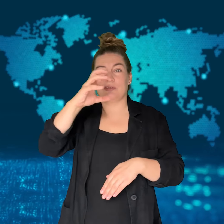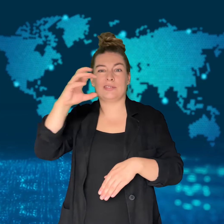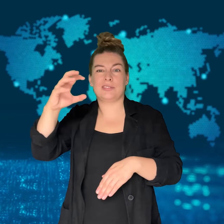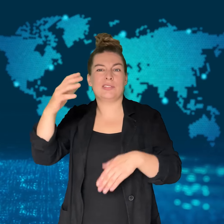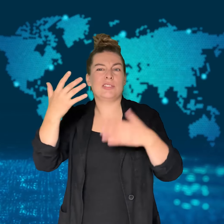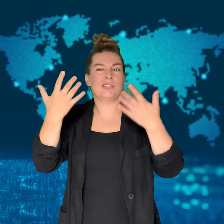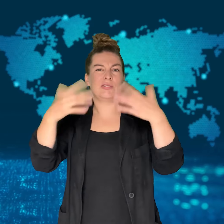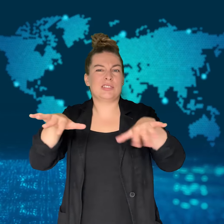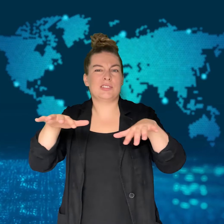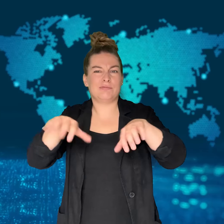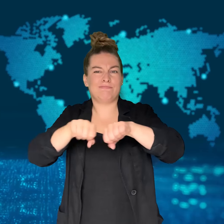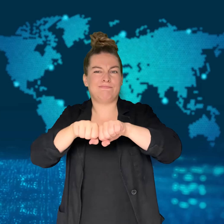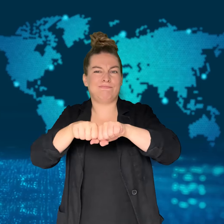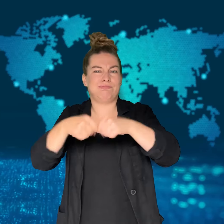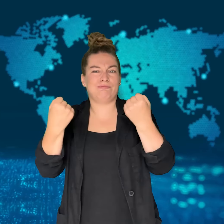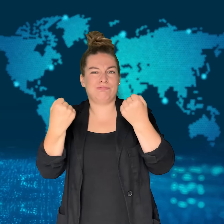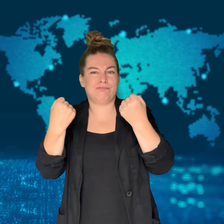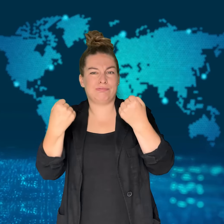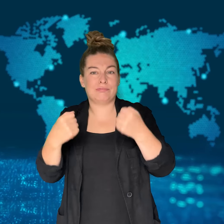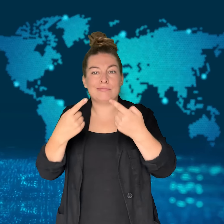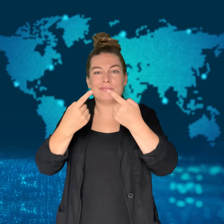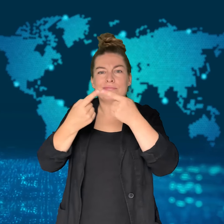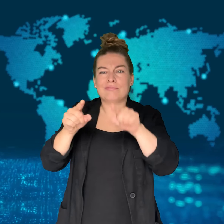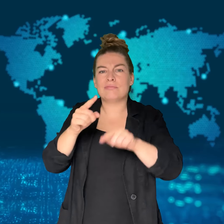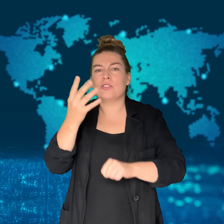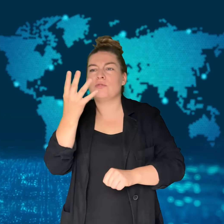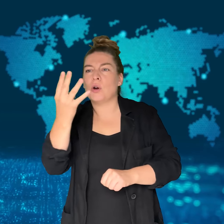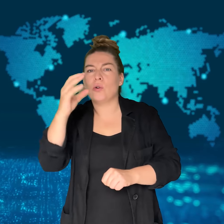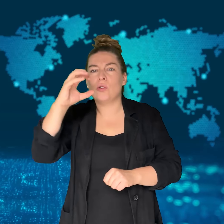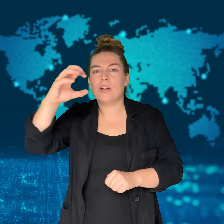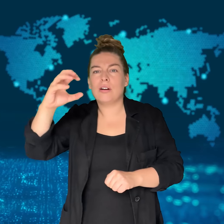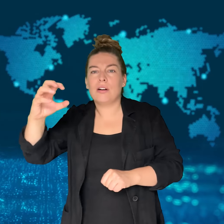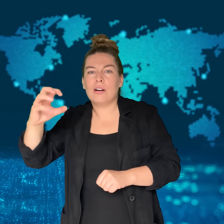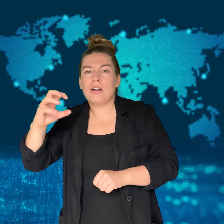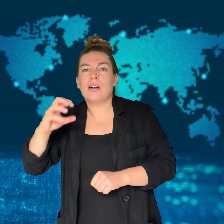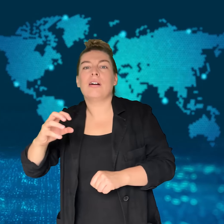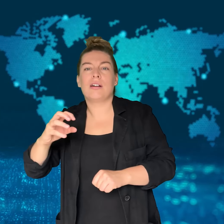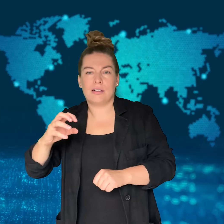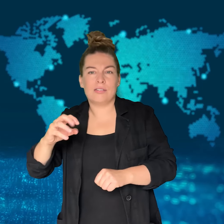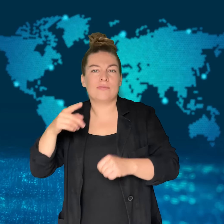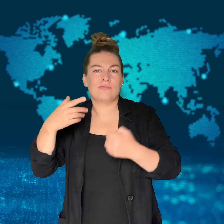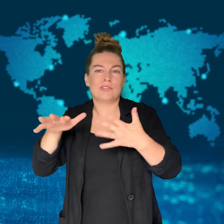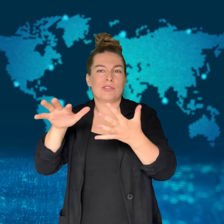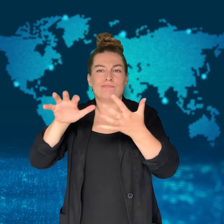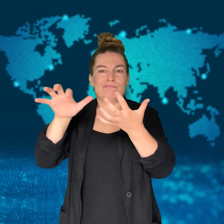The fire then spread to the second gondola as